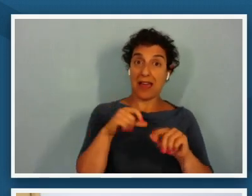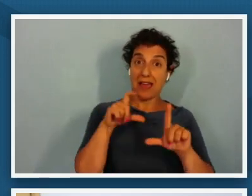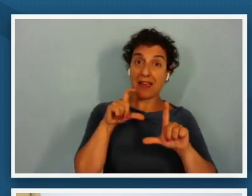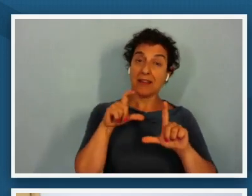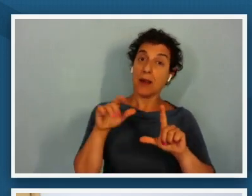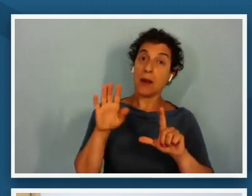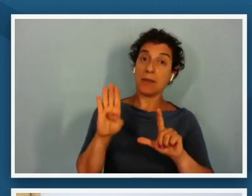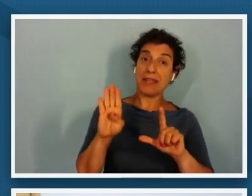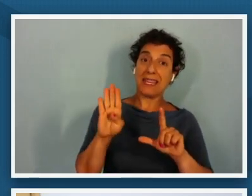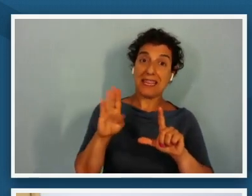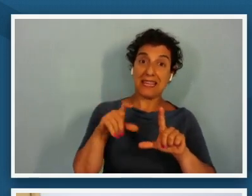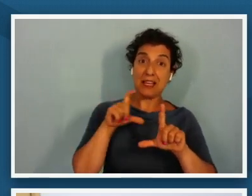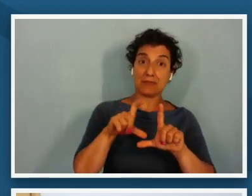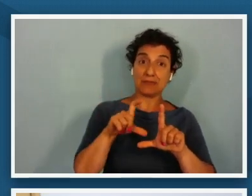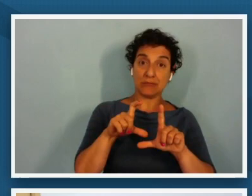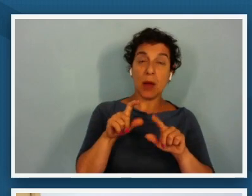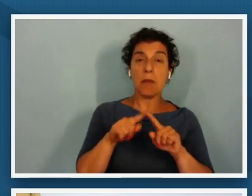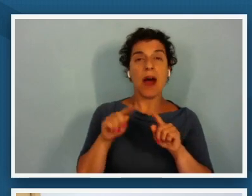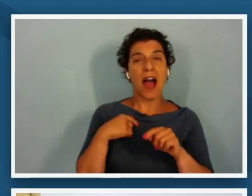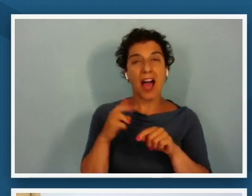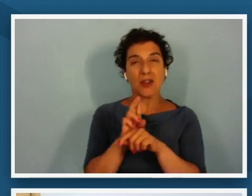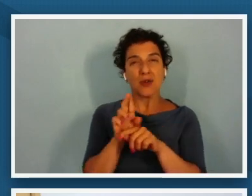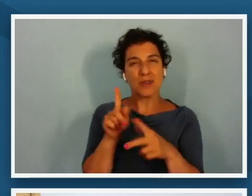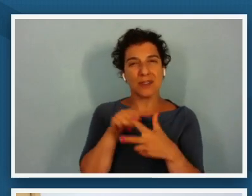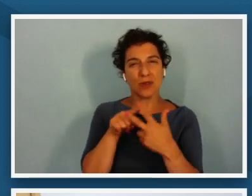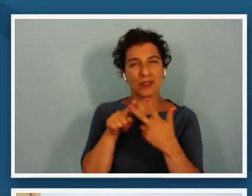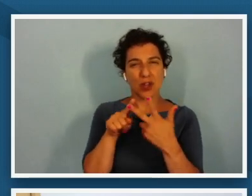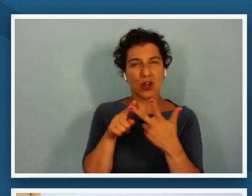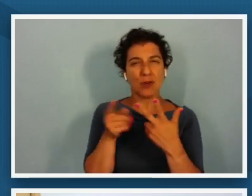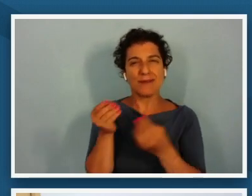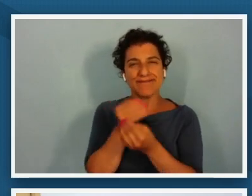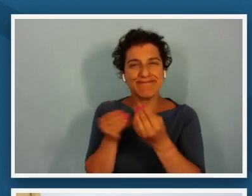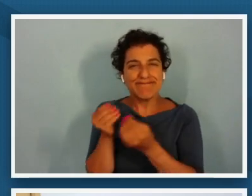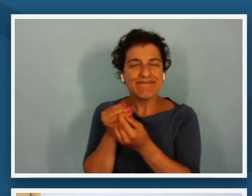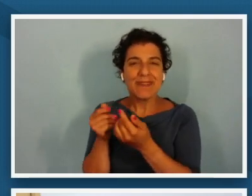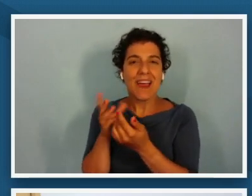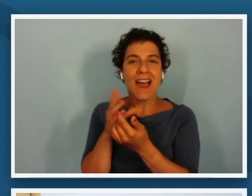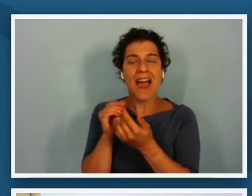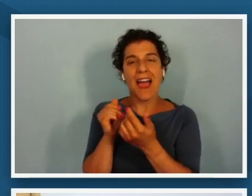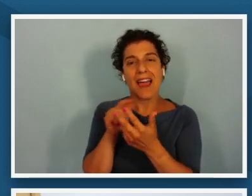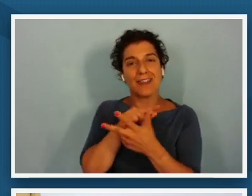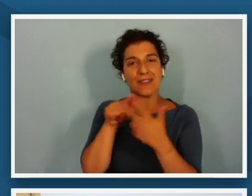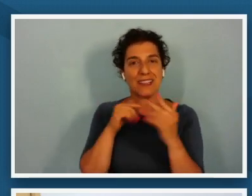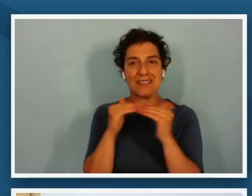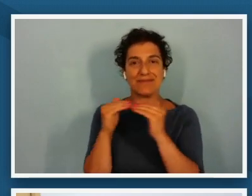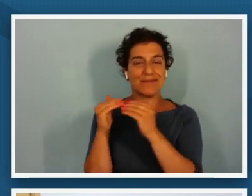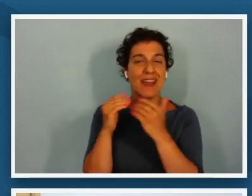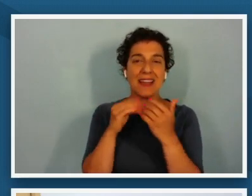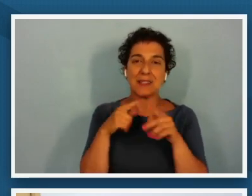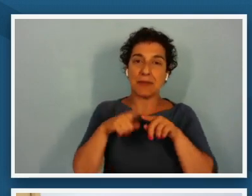but i do use them interchangeably and depending on sort of the time period